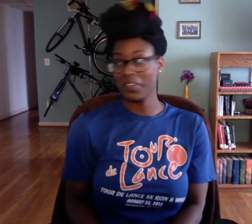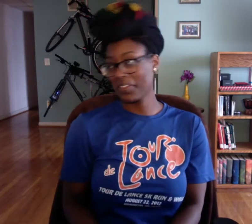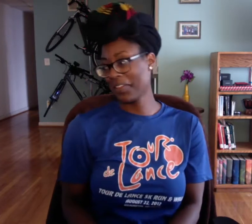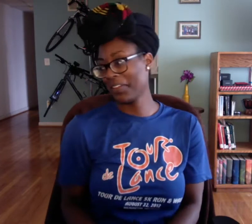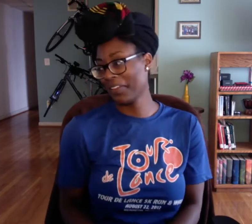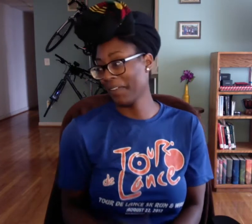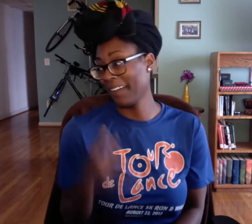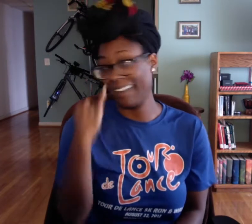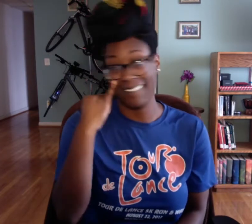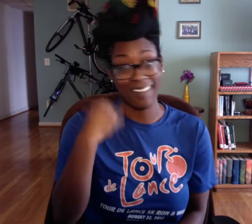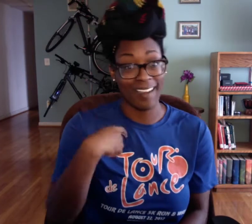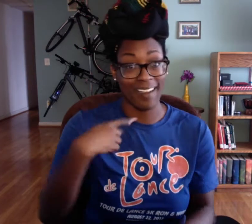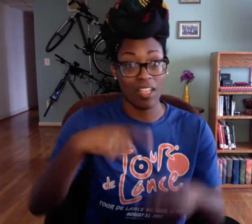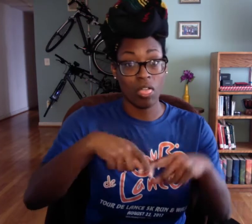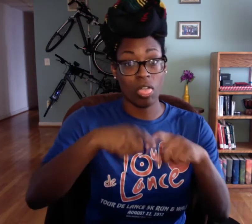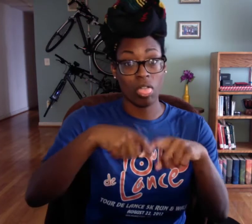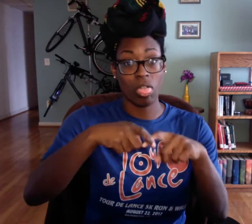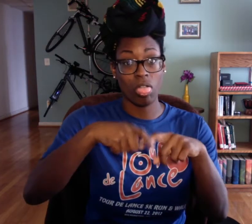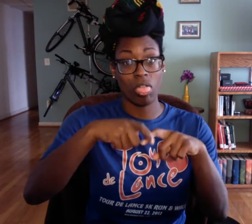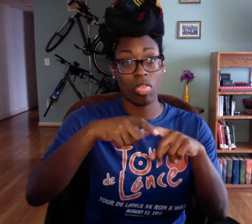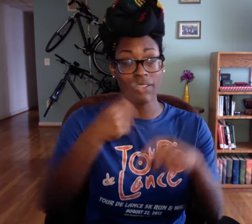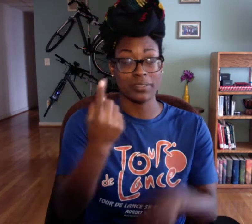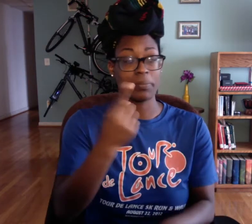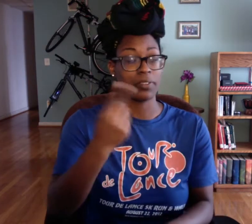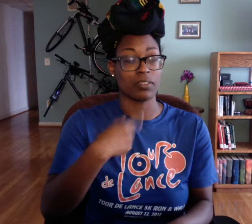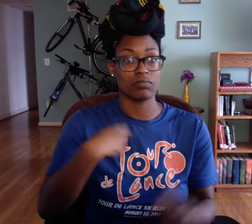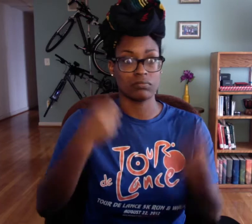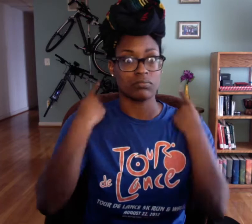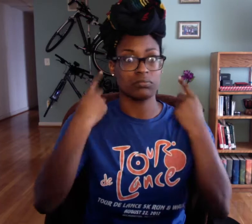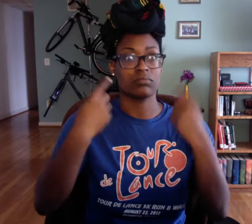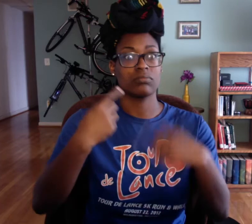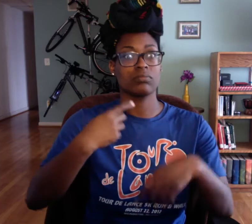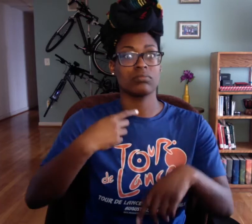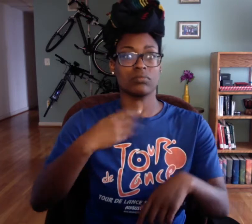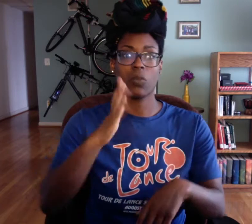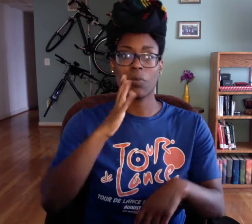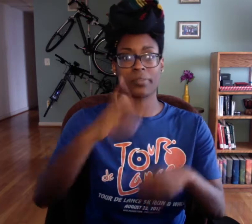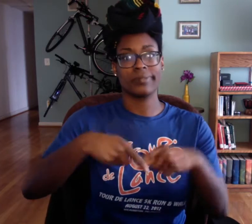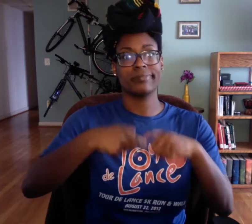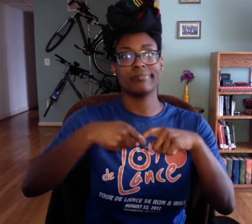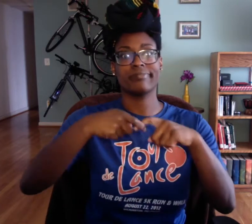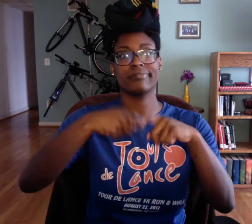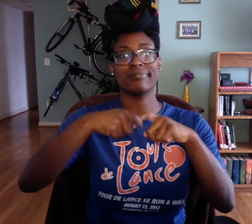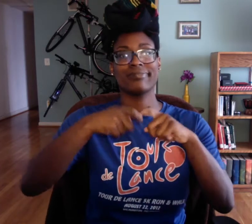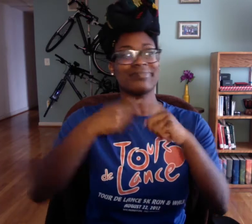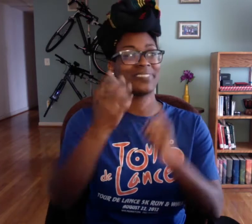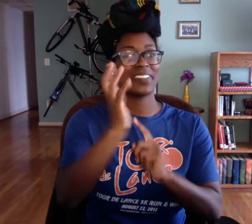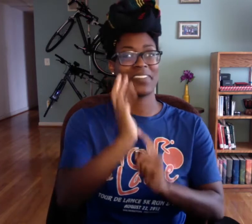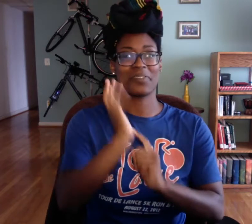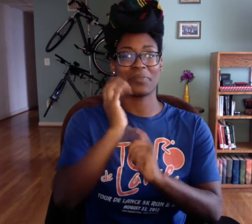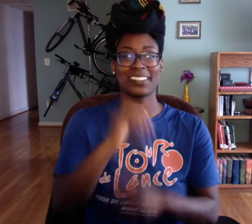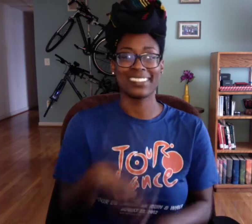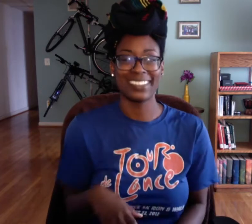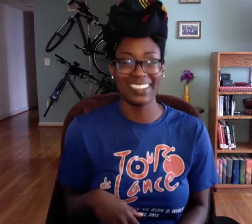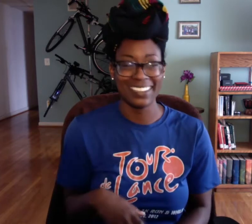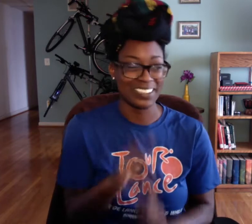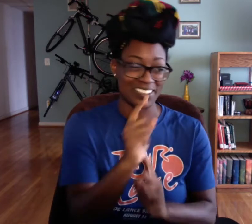And I was just like, well, if that's the case we're gonna be here all day with me asking